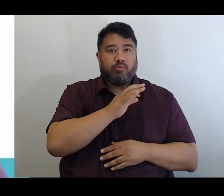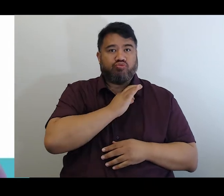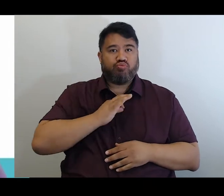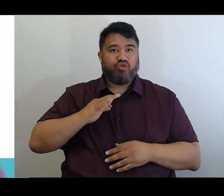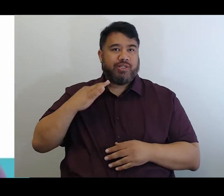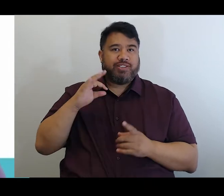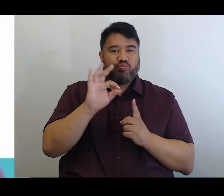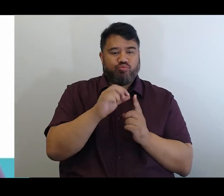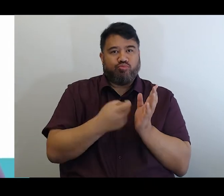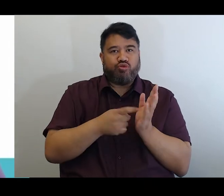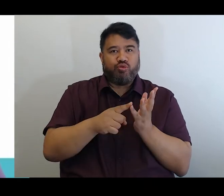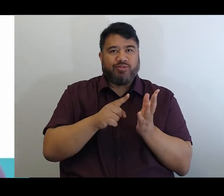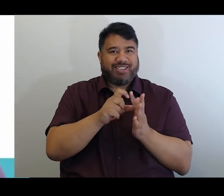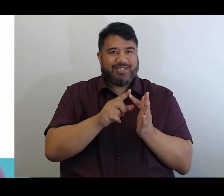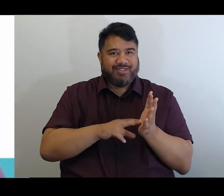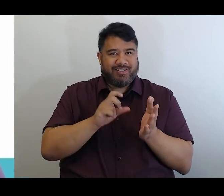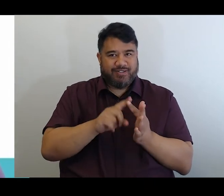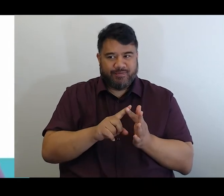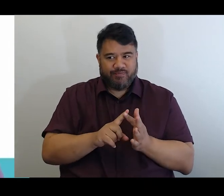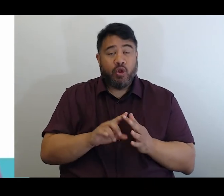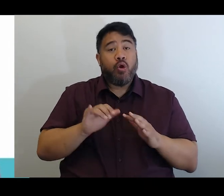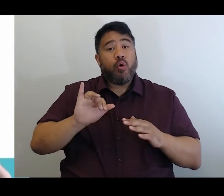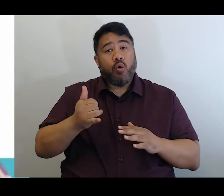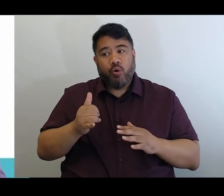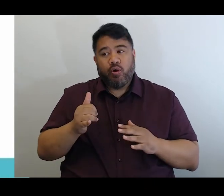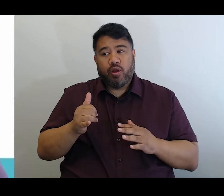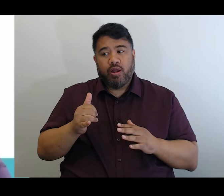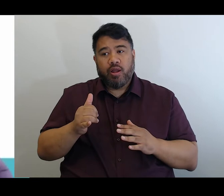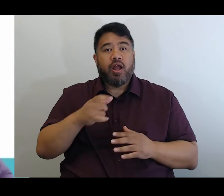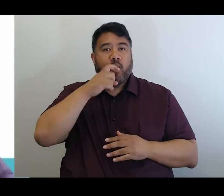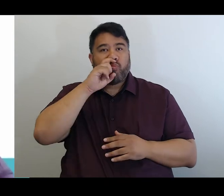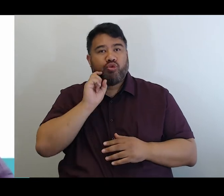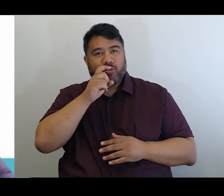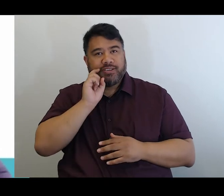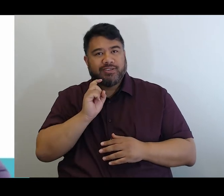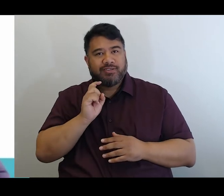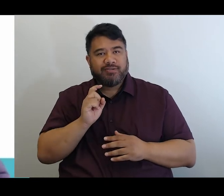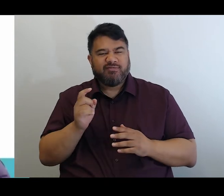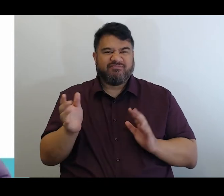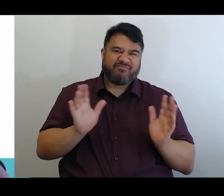Or I'm also referred to in New Zealand sign language as pink, not to be confused with the singer.